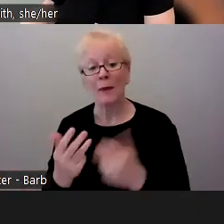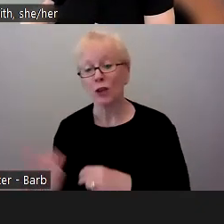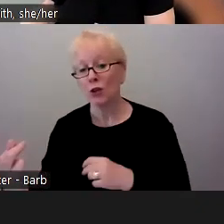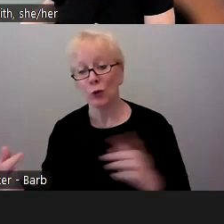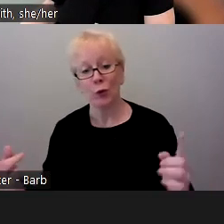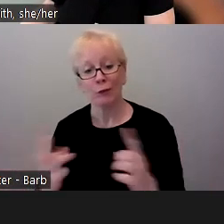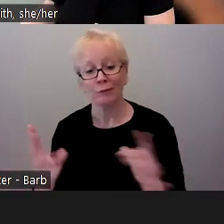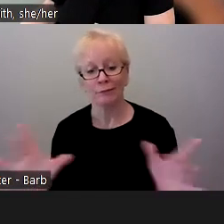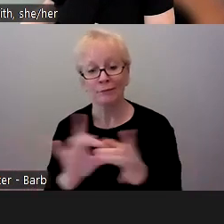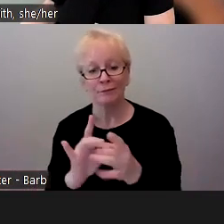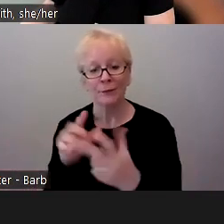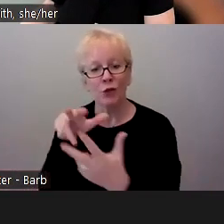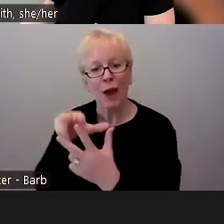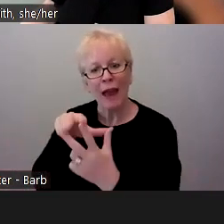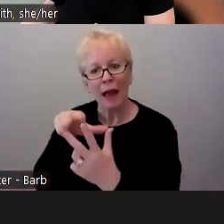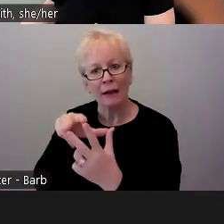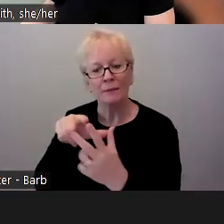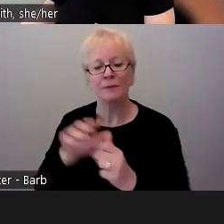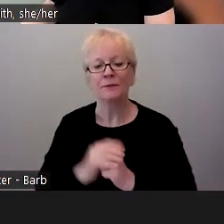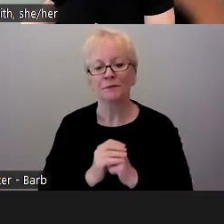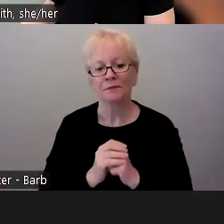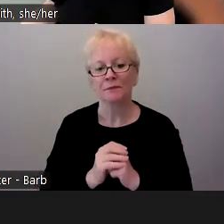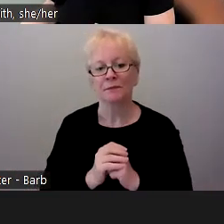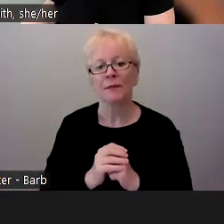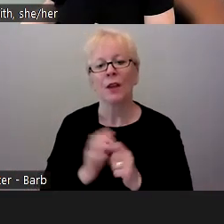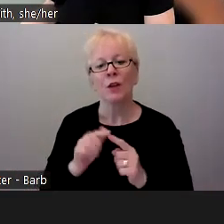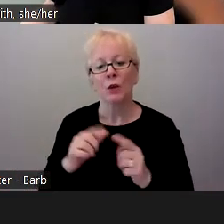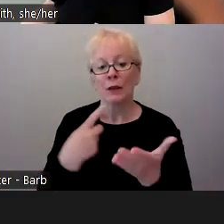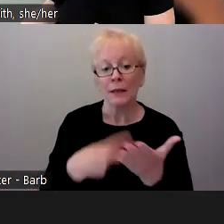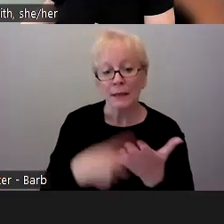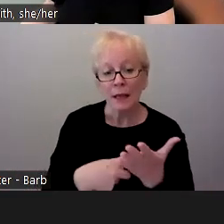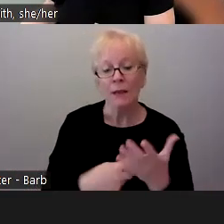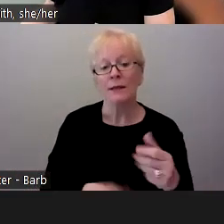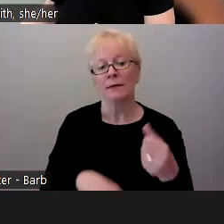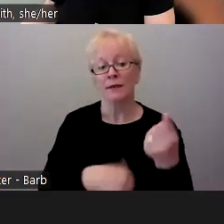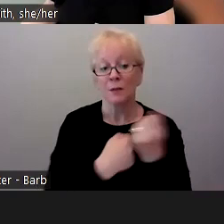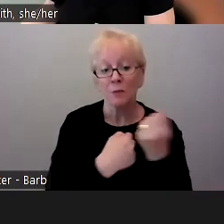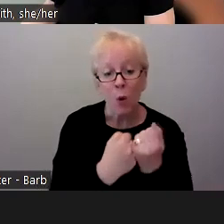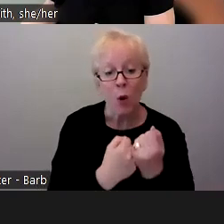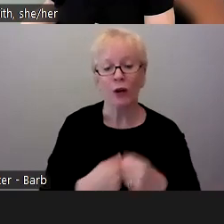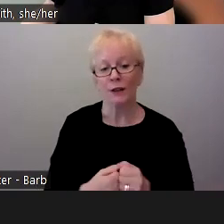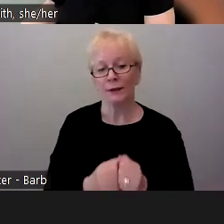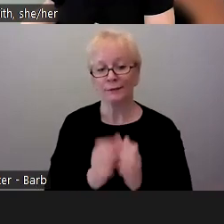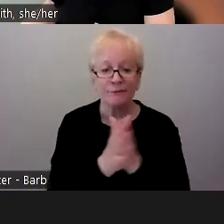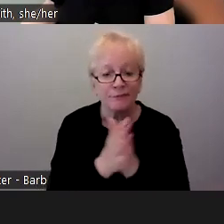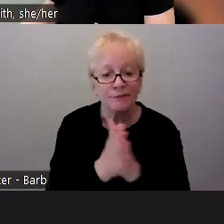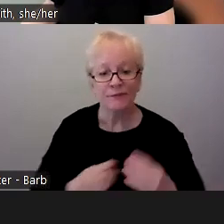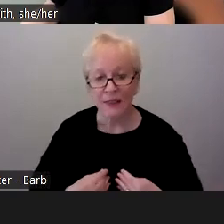community to discuss support and inspire one another in terms of your open education initiatives,